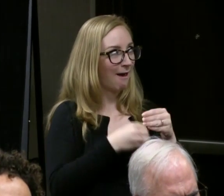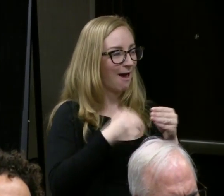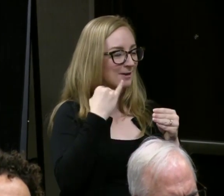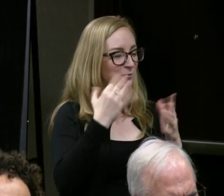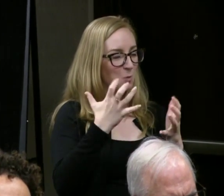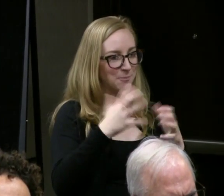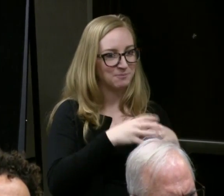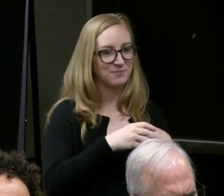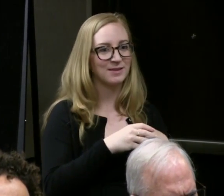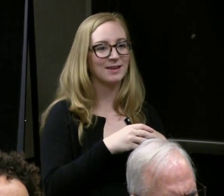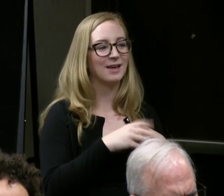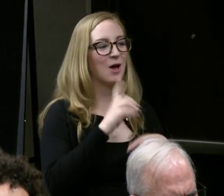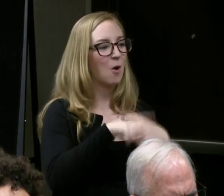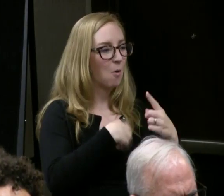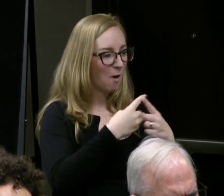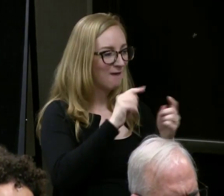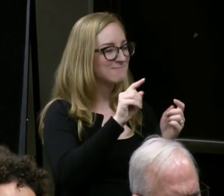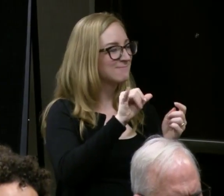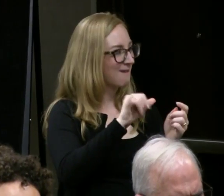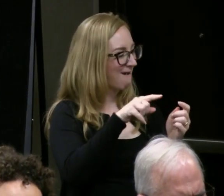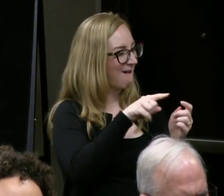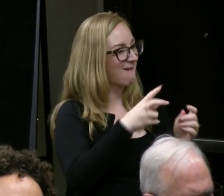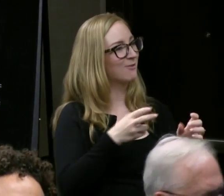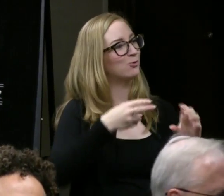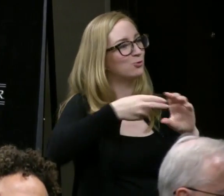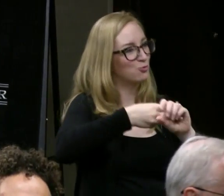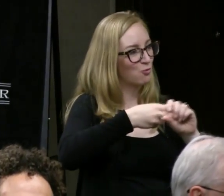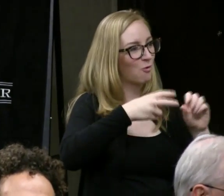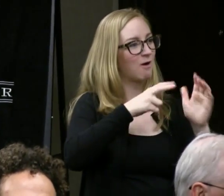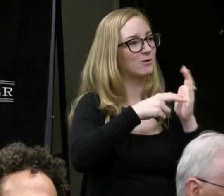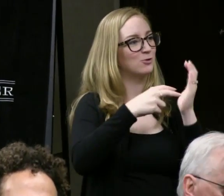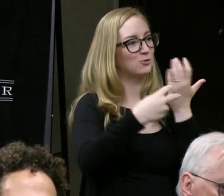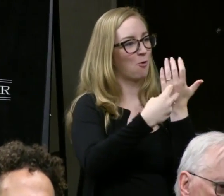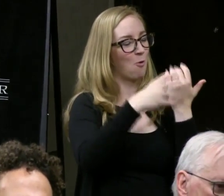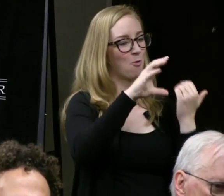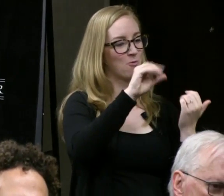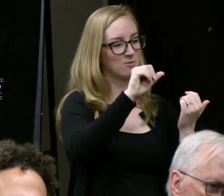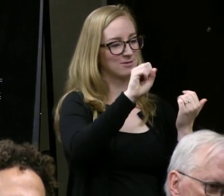When Ty came into "Toast" we deliberately didn't mark it